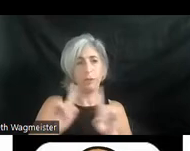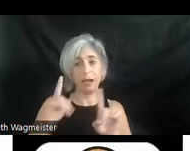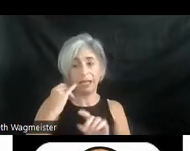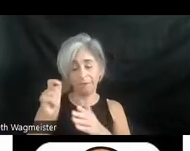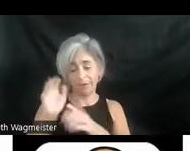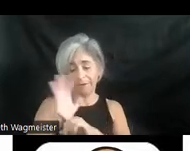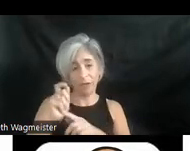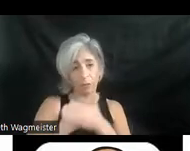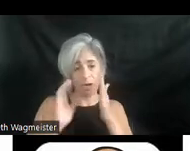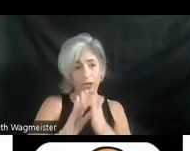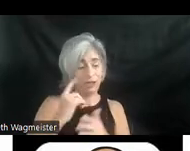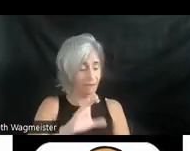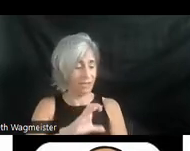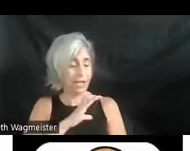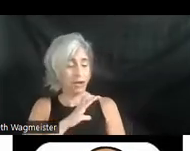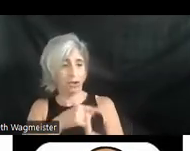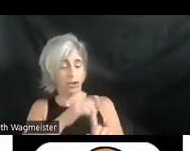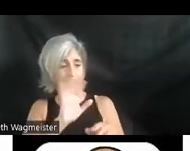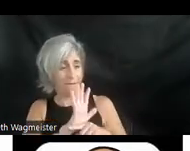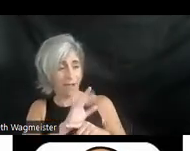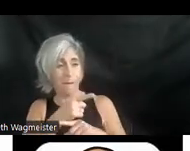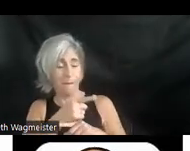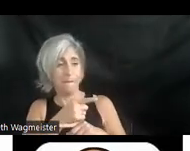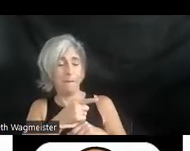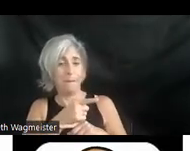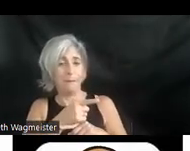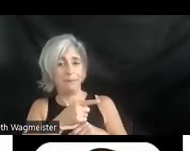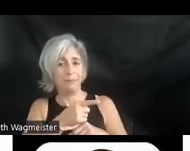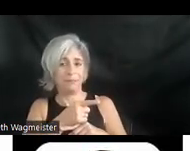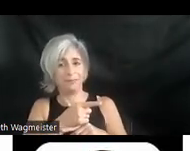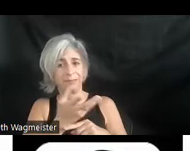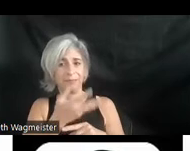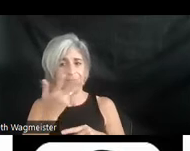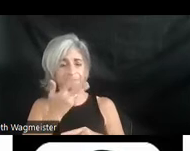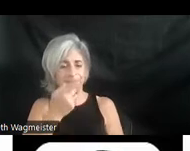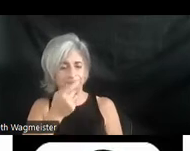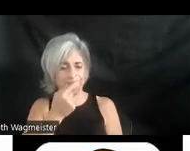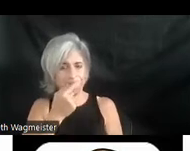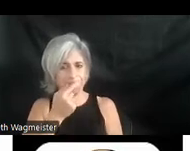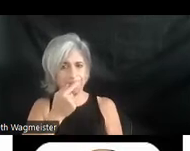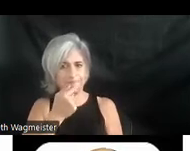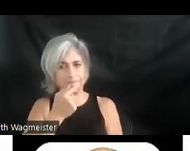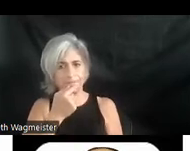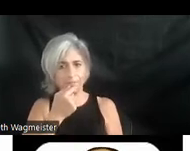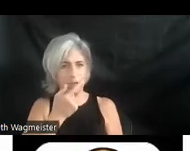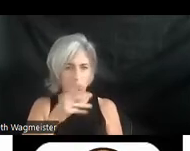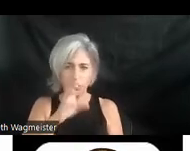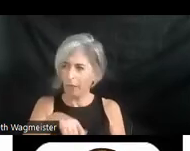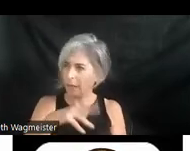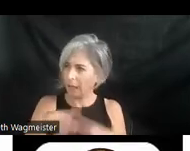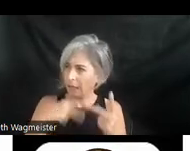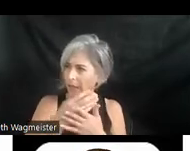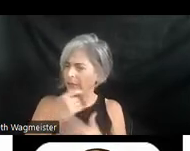if the character in the film is going um, um, something like that, well you have to